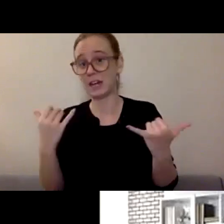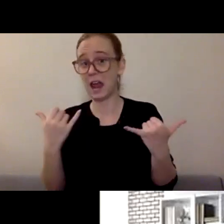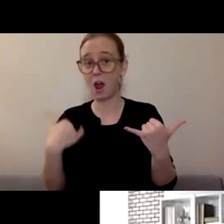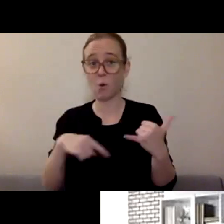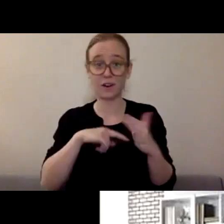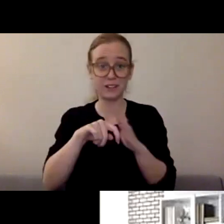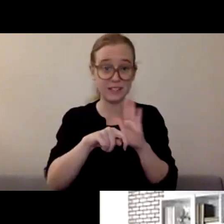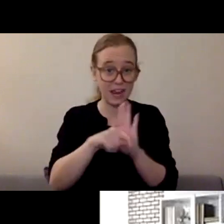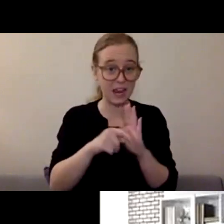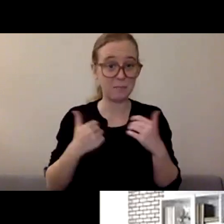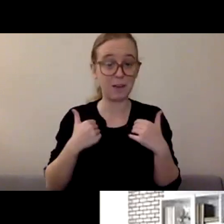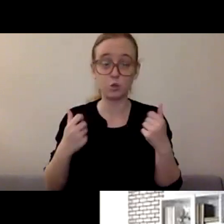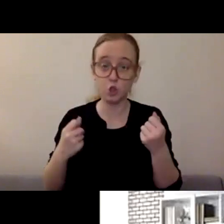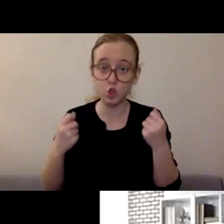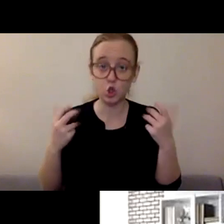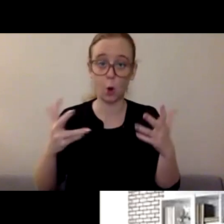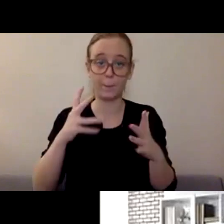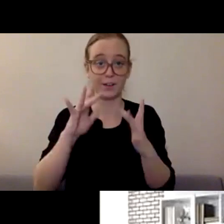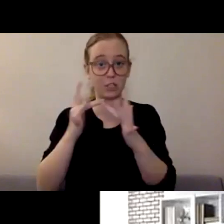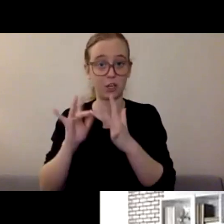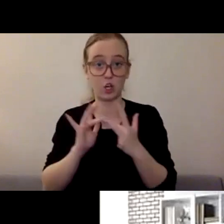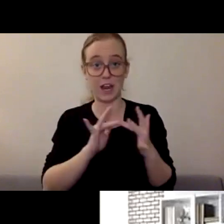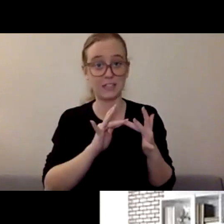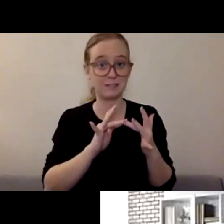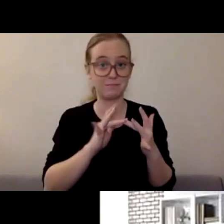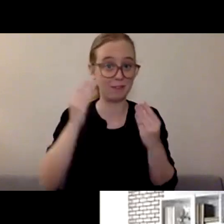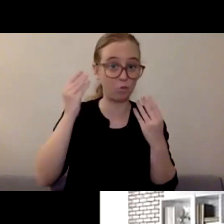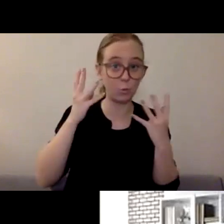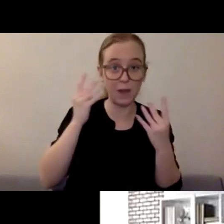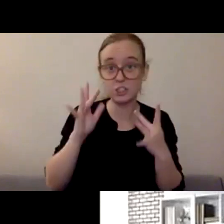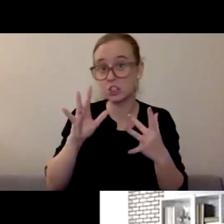We have these inter-webs that we type in a few words